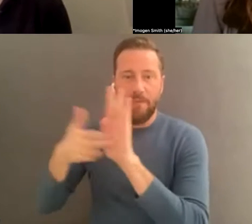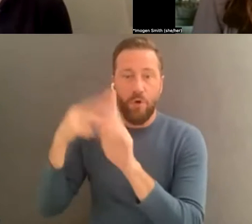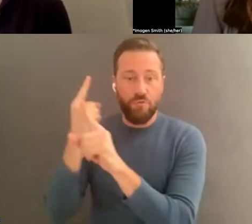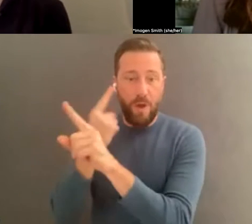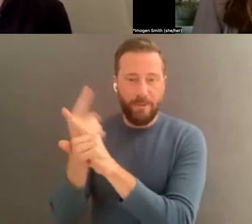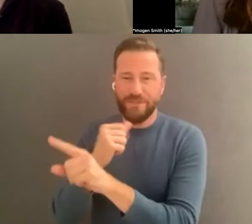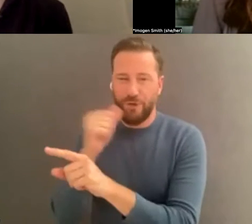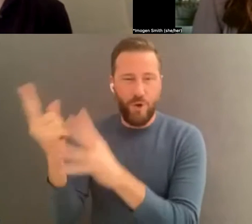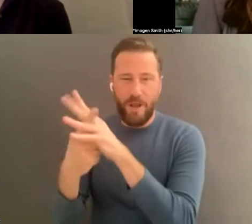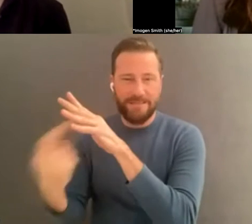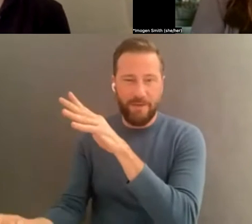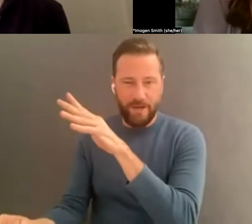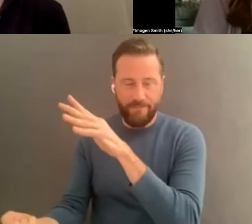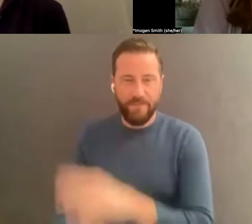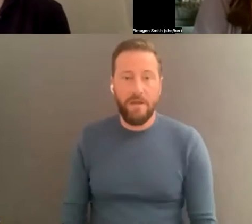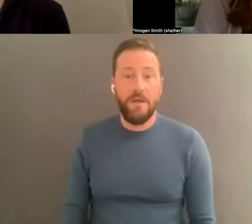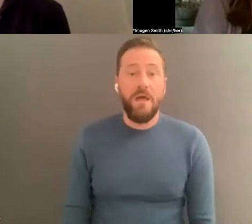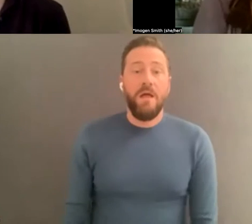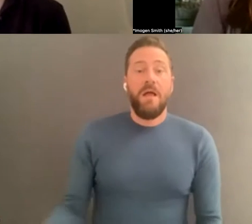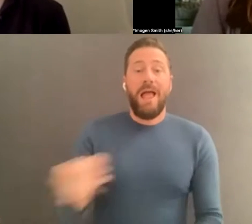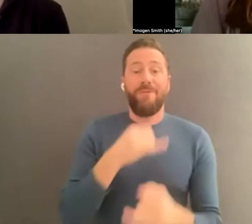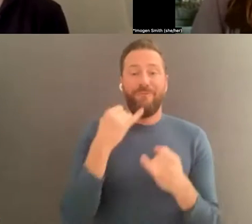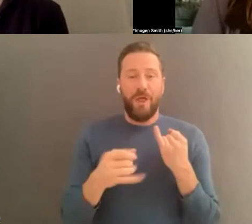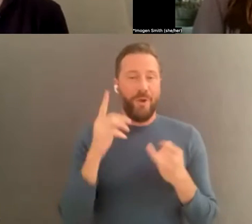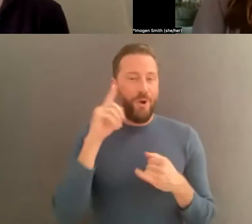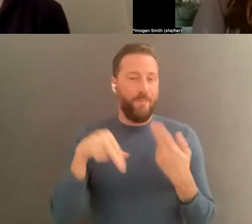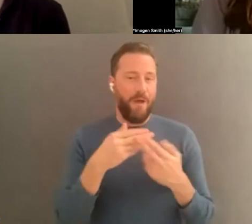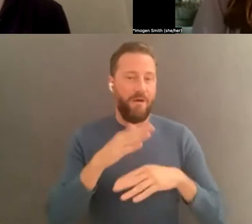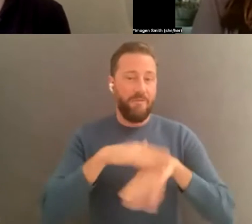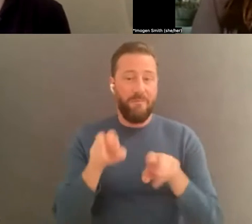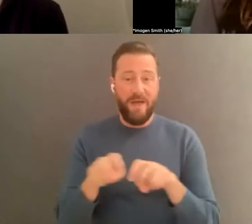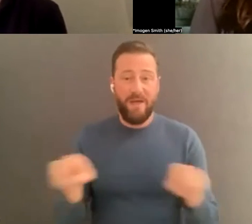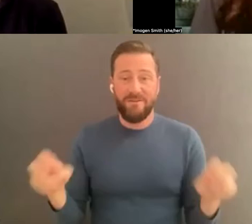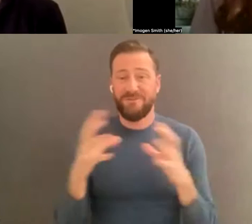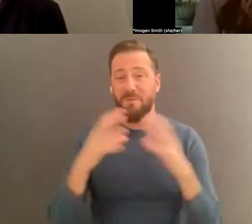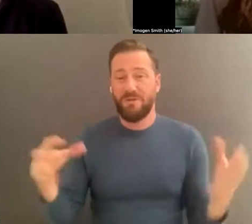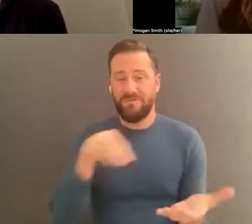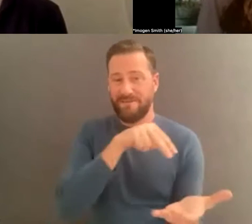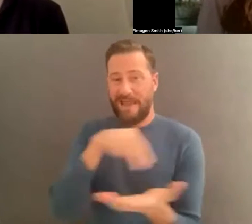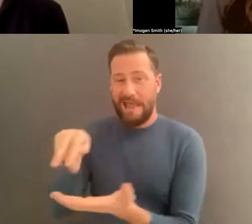heard about on the panel, so much of dance is embody ied and passed on from person to person, rather than